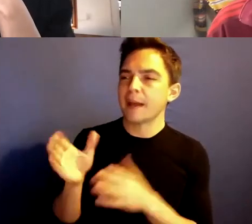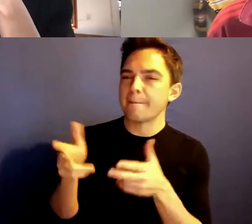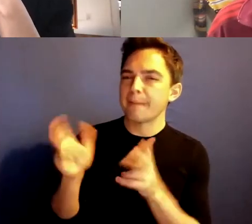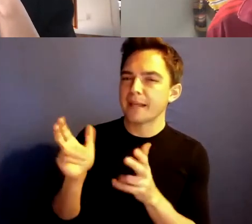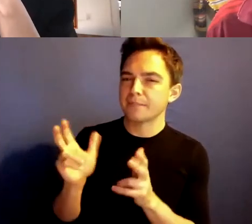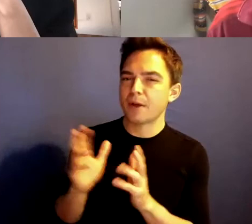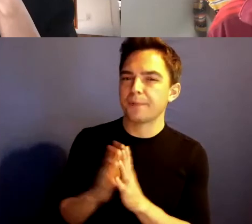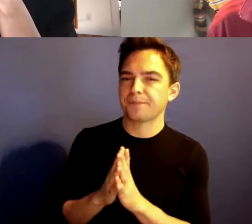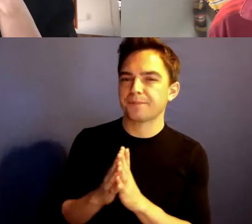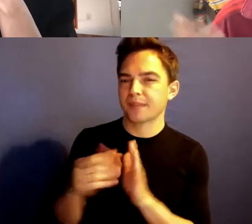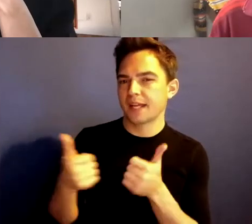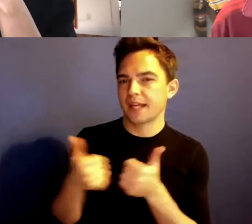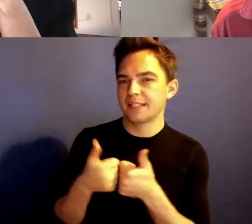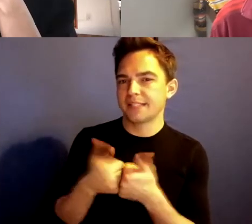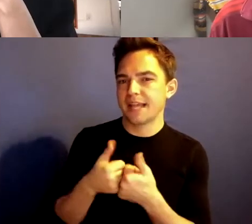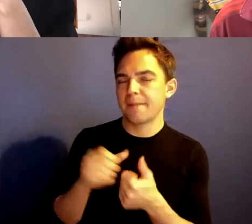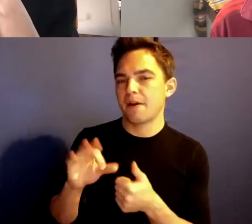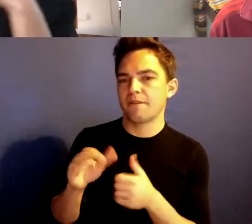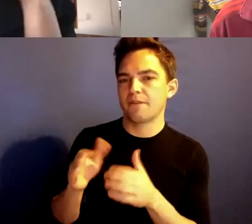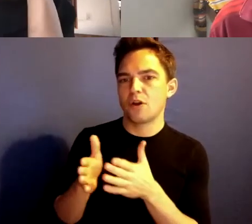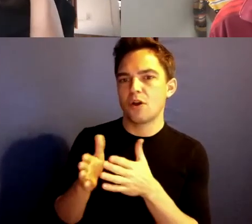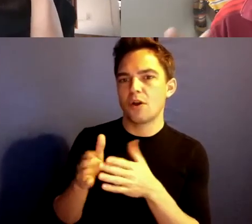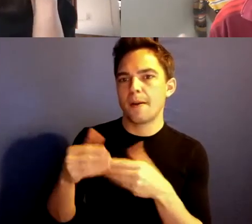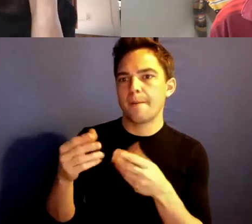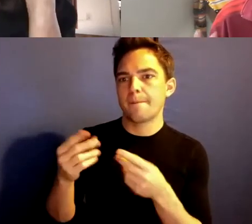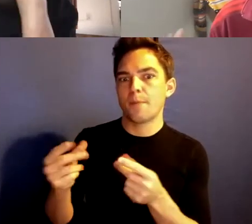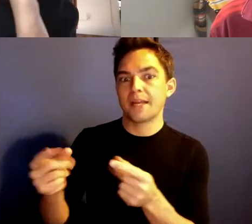It's a game of momentum. I always say it's a game of the future, because